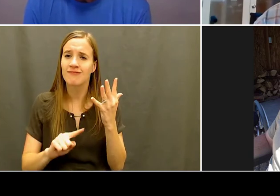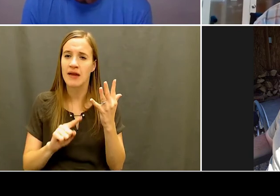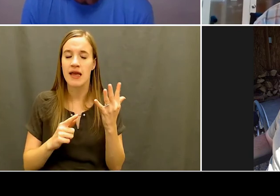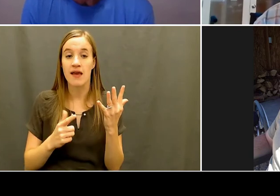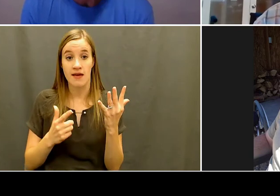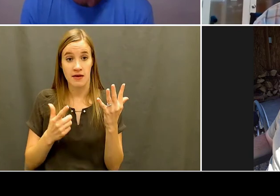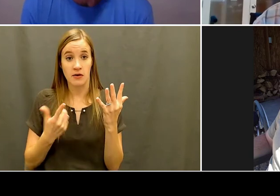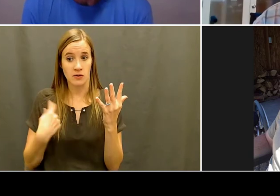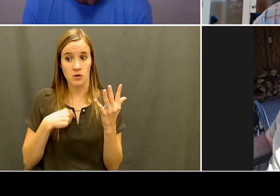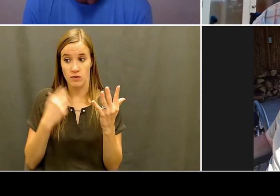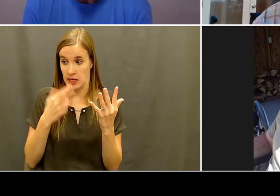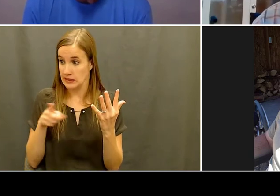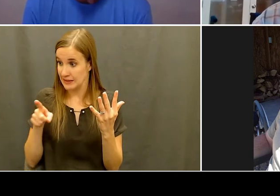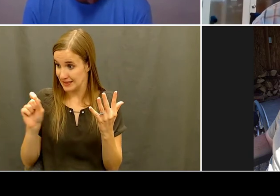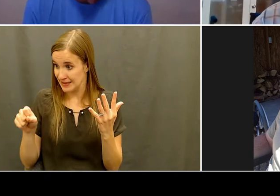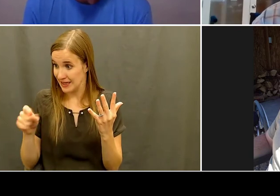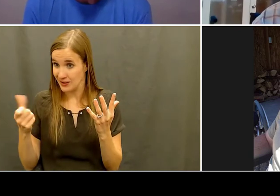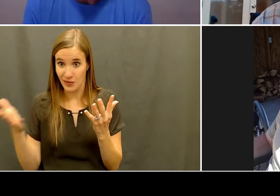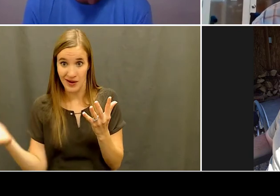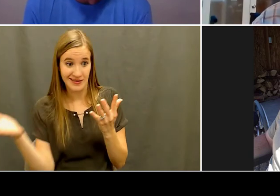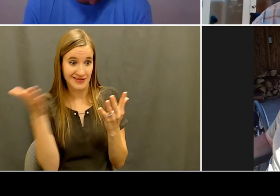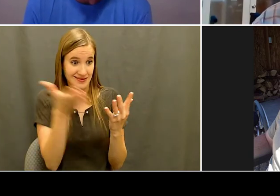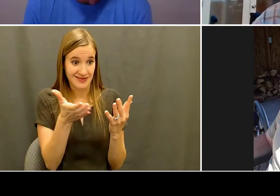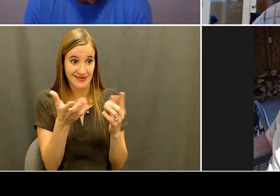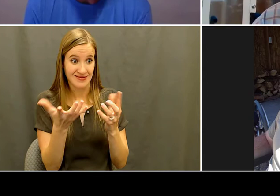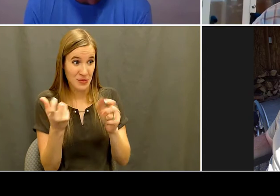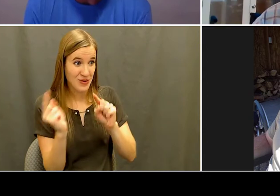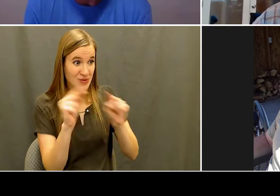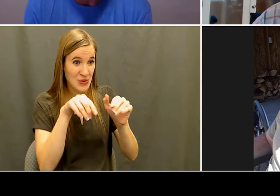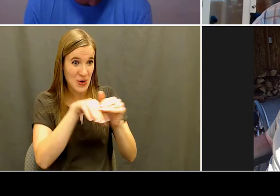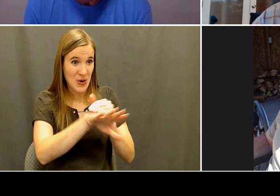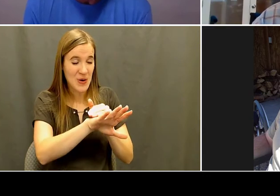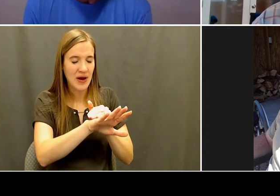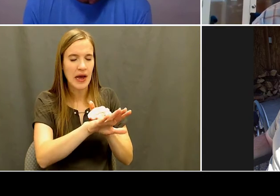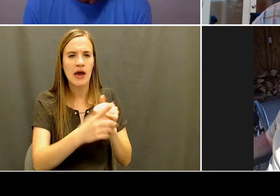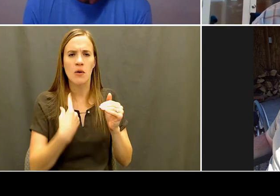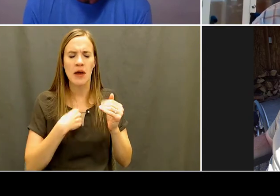know, without a great deal of of issues? So, you know, I am